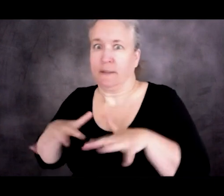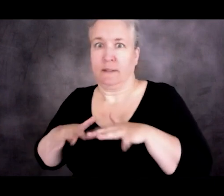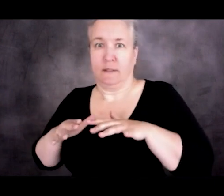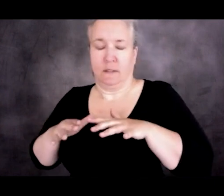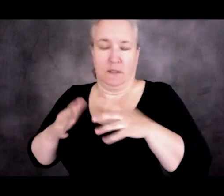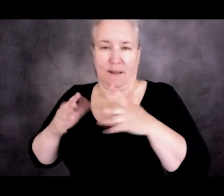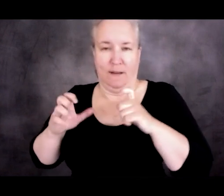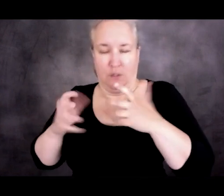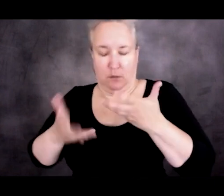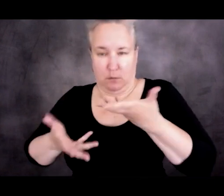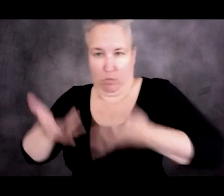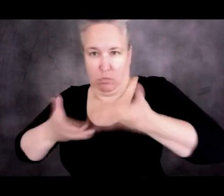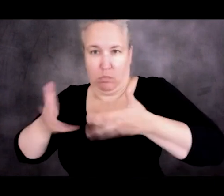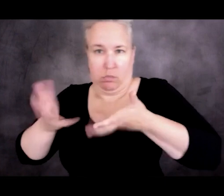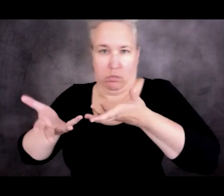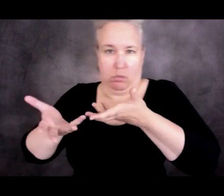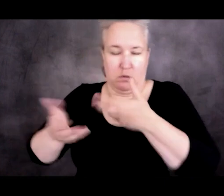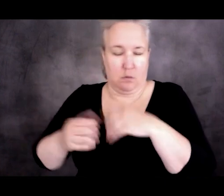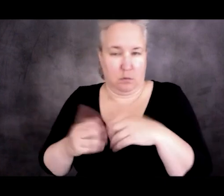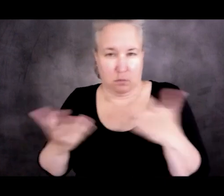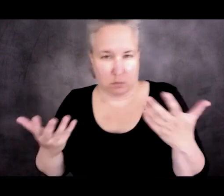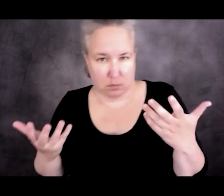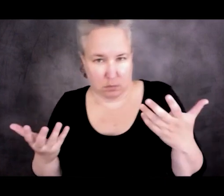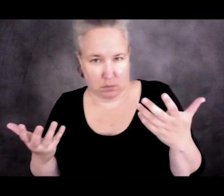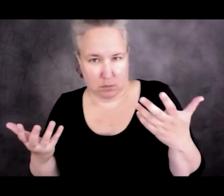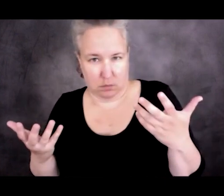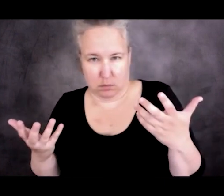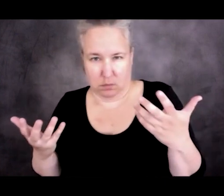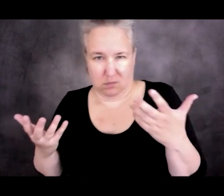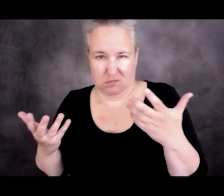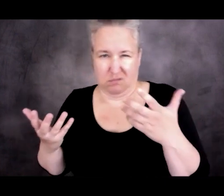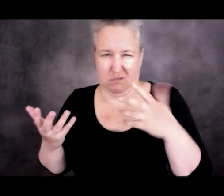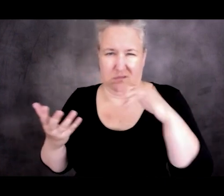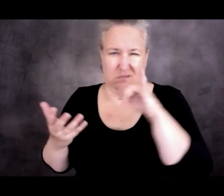So it's not a tenable or humane system.